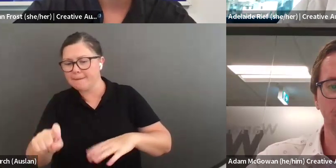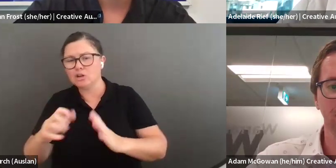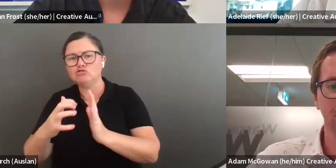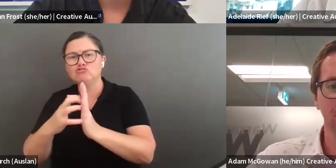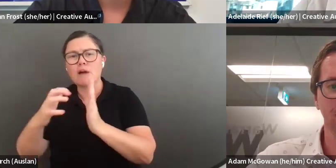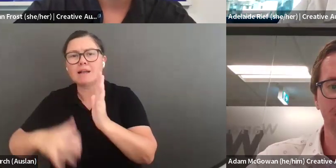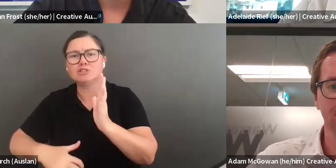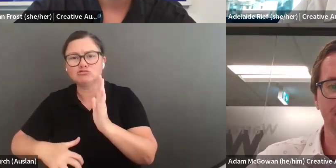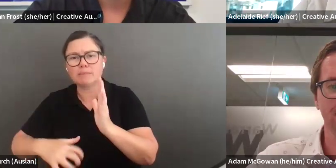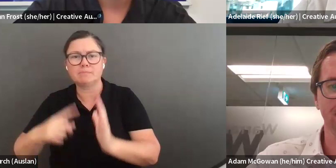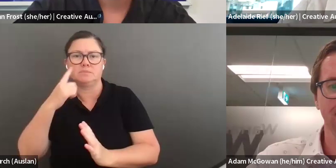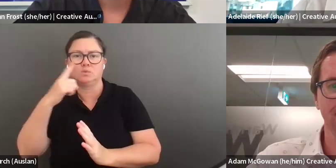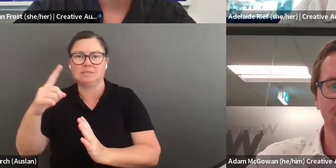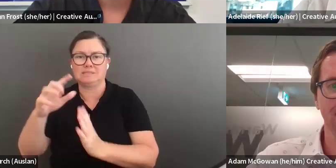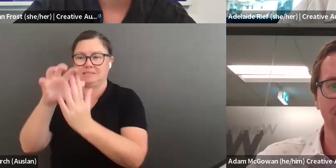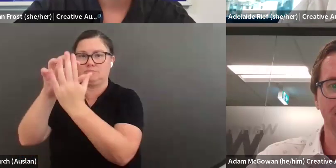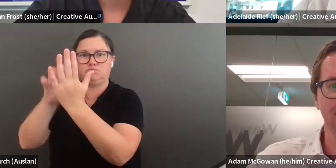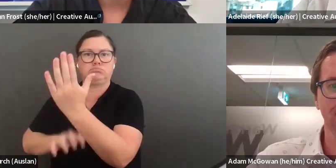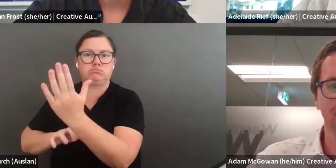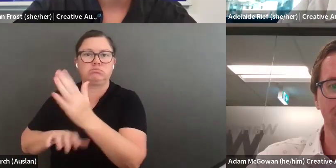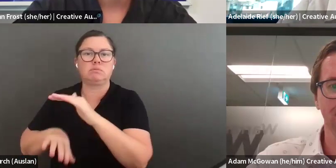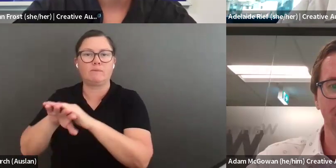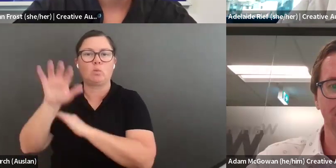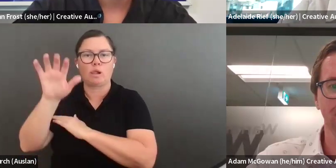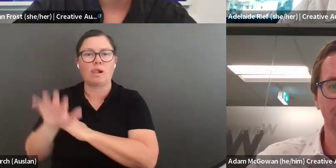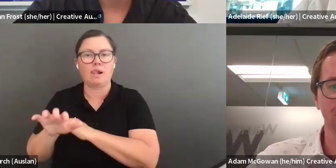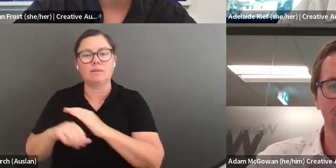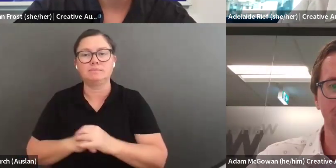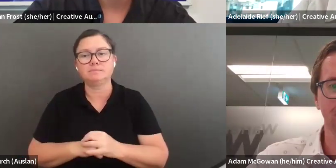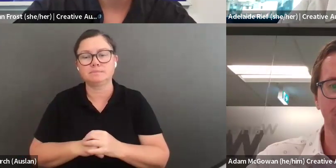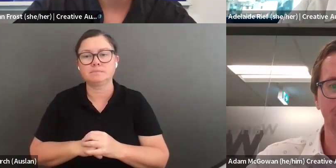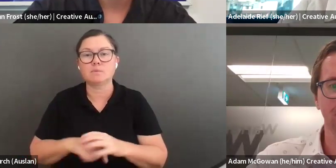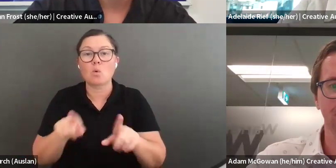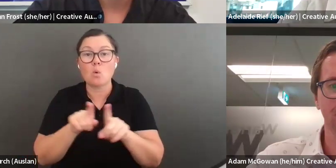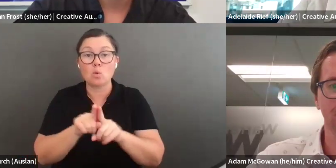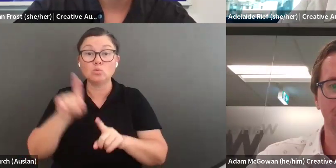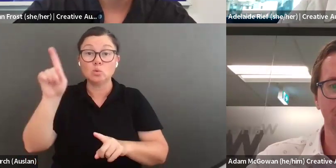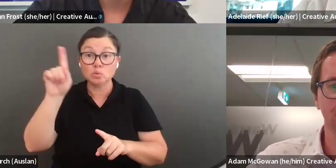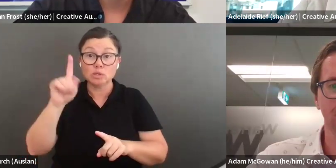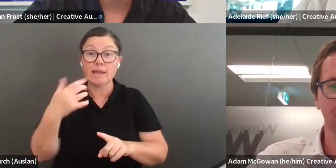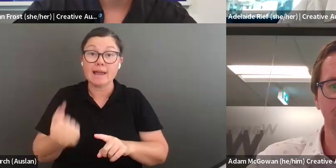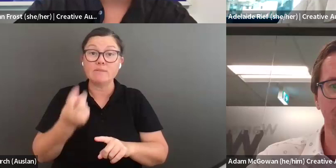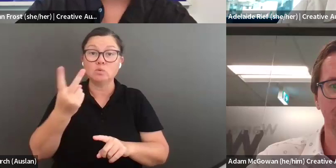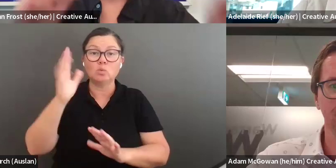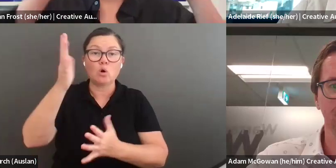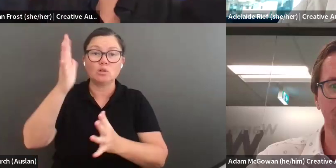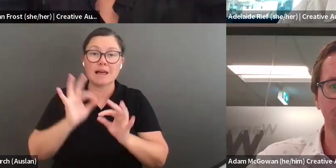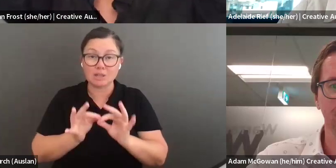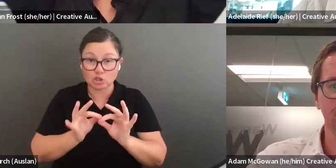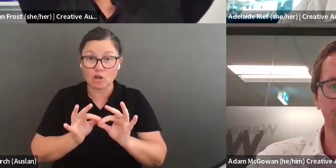also choose to view a full transcript, in the options, available under the captions option. We are also joined today